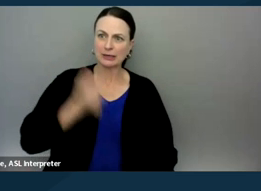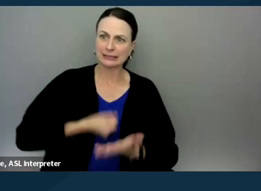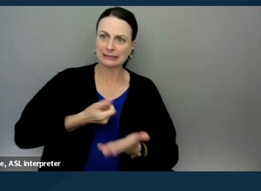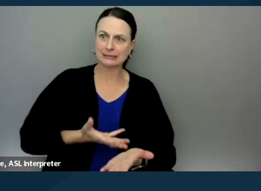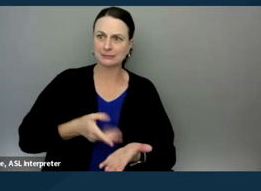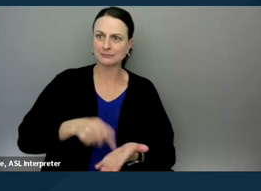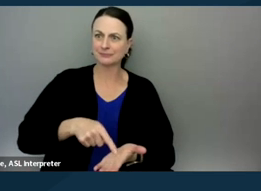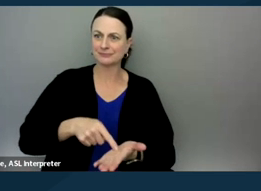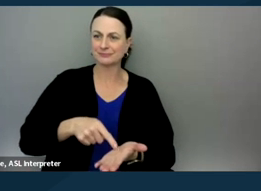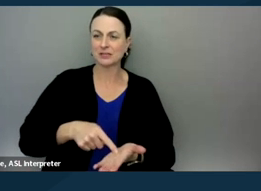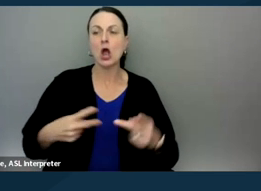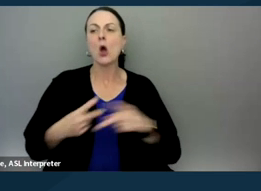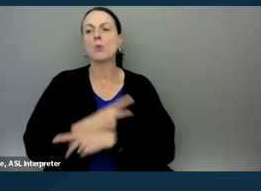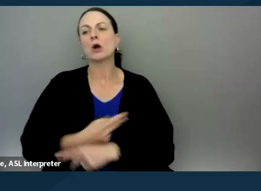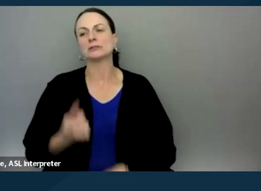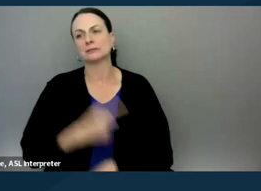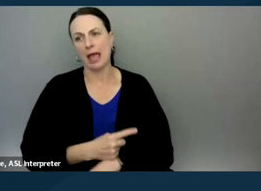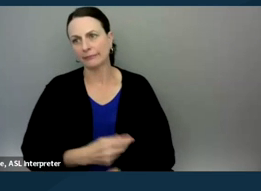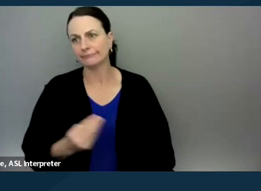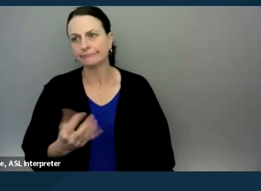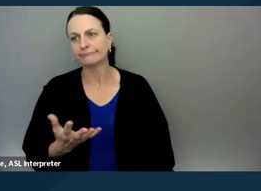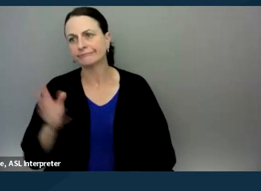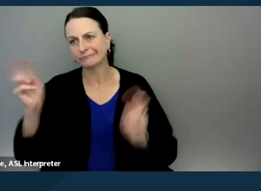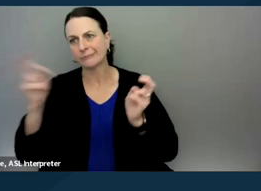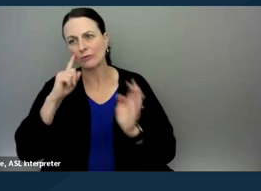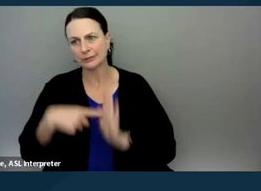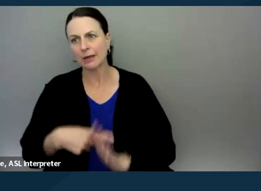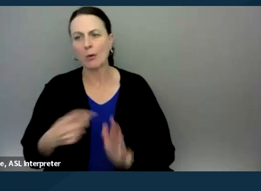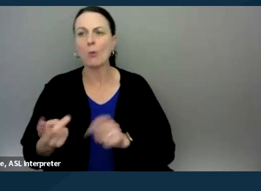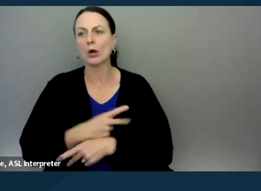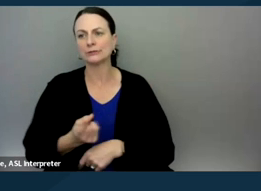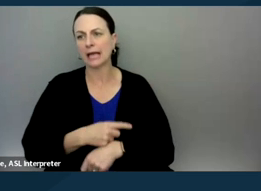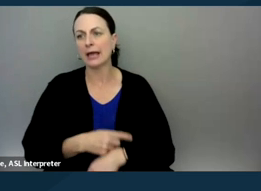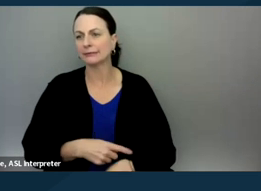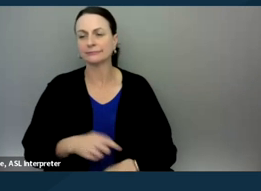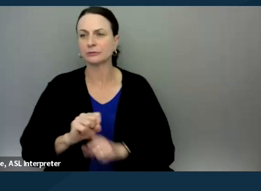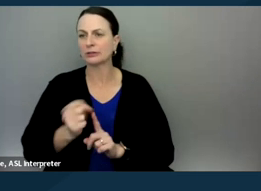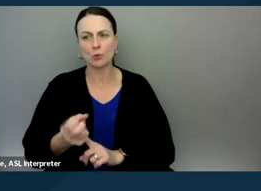during their worst day of their condition, whatever it is, or conditions.